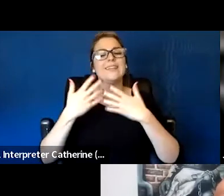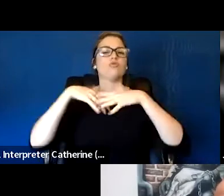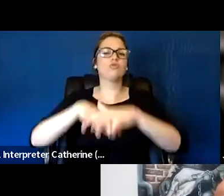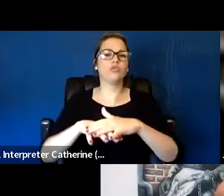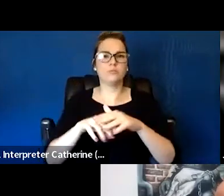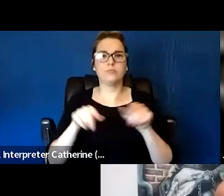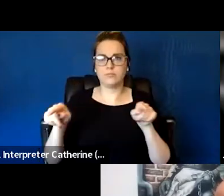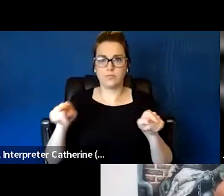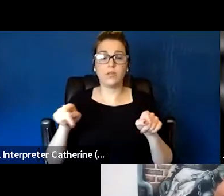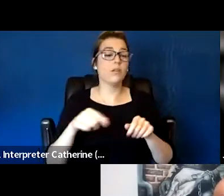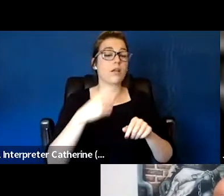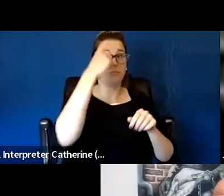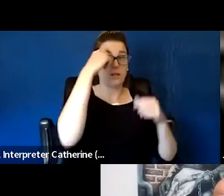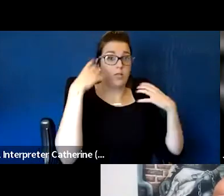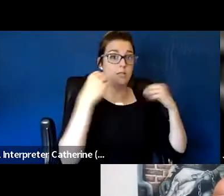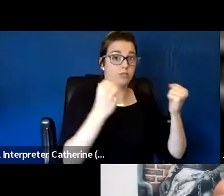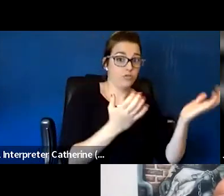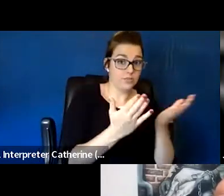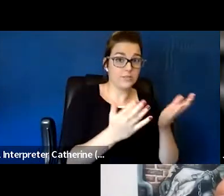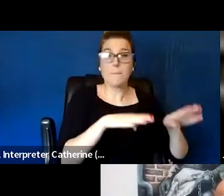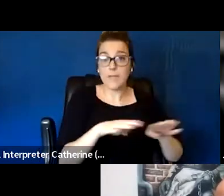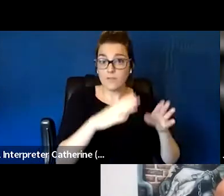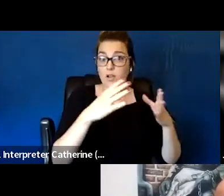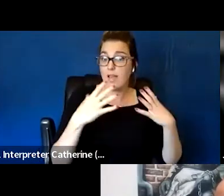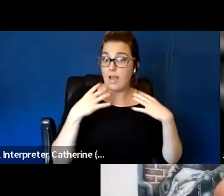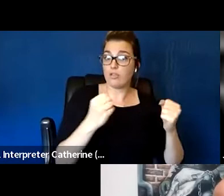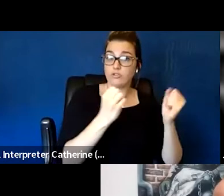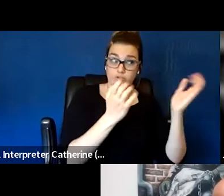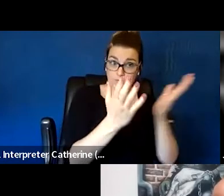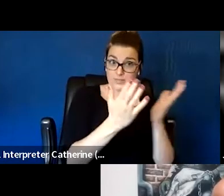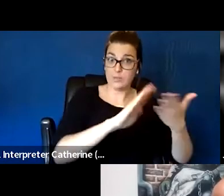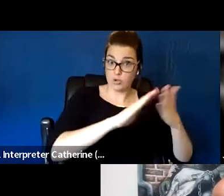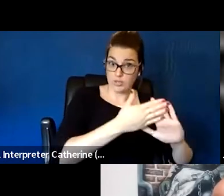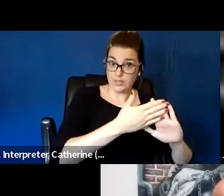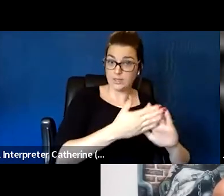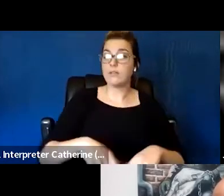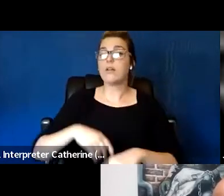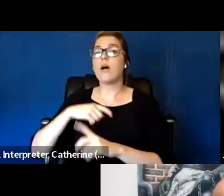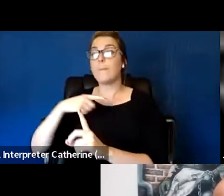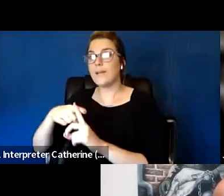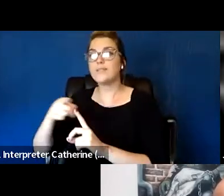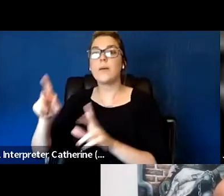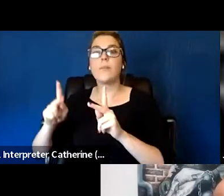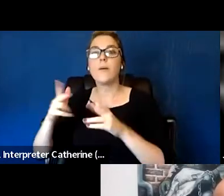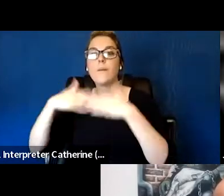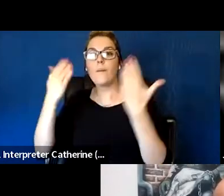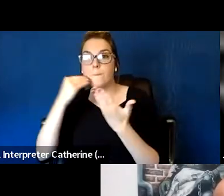the mental health services and behavioral health services in the community with the homeless community. When there is synergy there